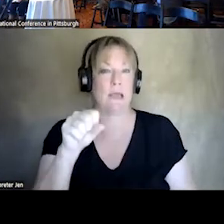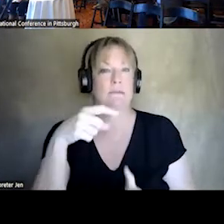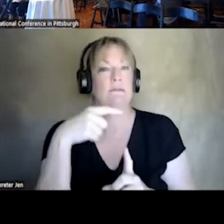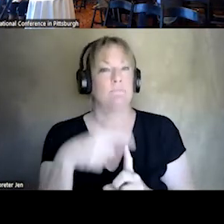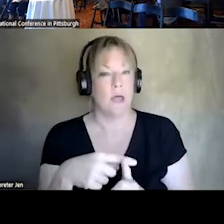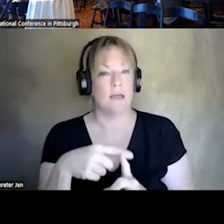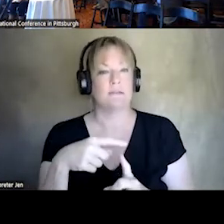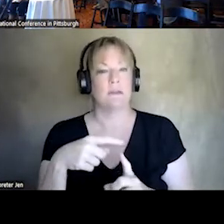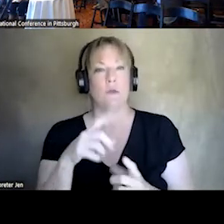PARAMEDIC, ETCH MT, WHO IS AN ADD VOICE COO, WHO IS TIRED OF RUNNING THOSE SUICIDE ATTEMPTS. EMT,